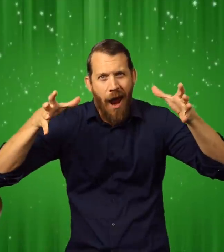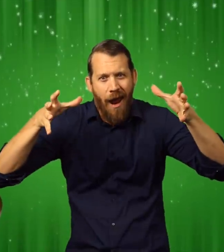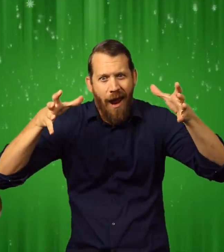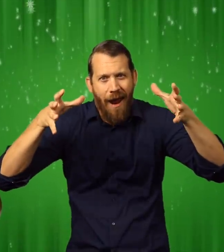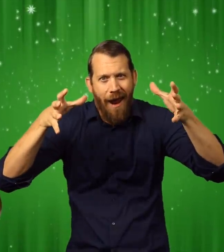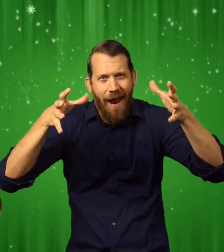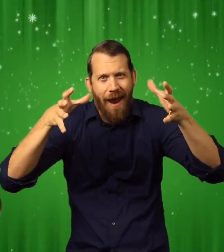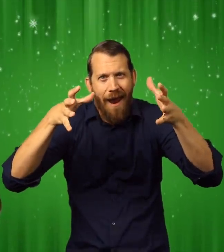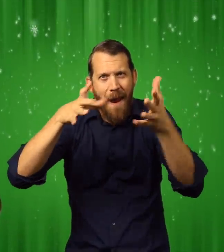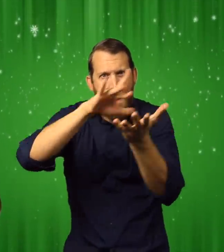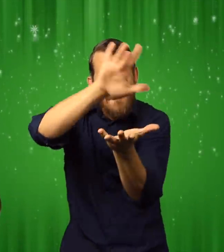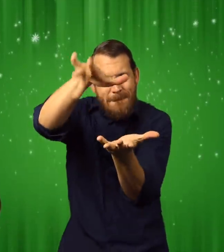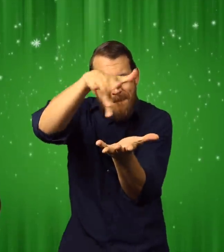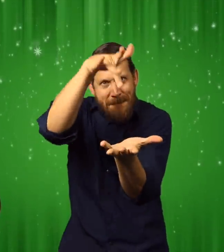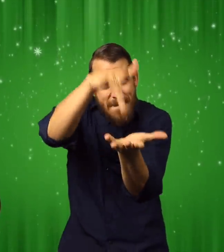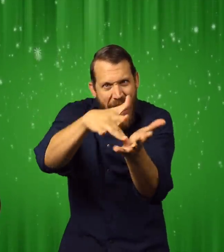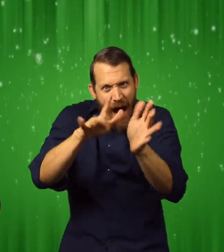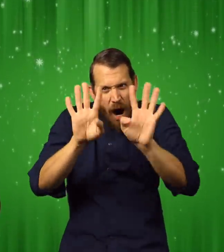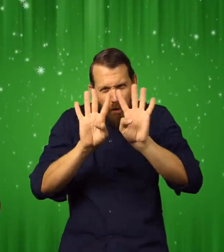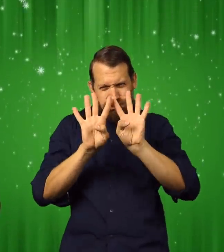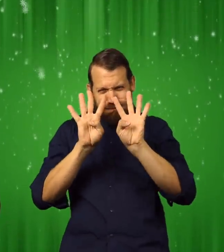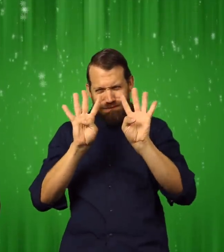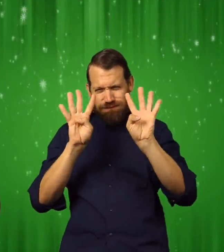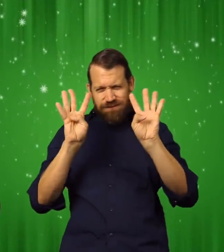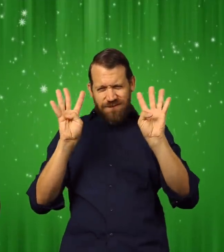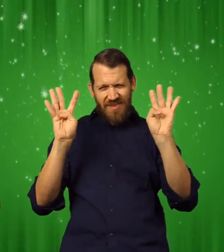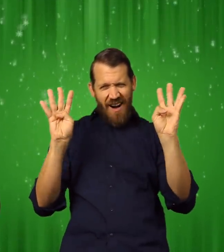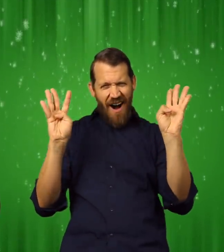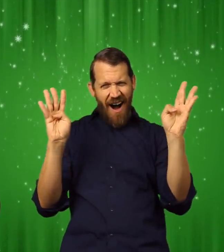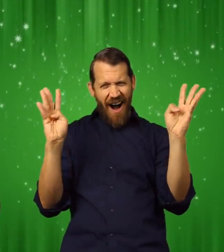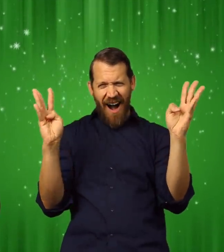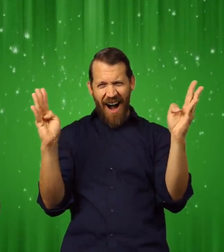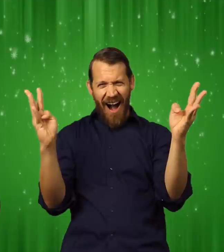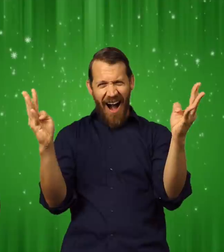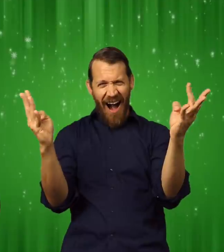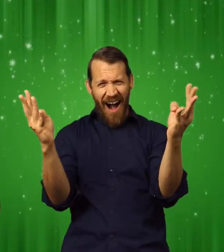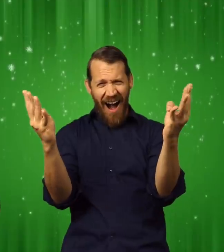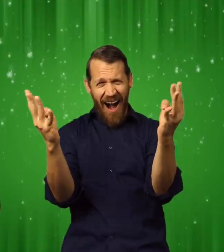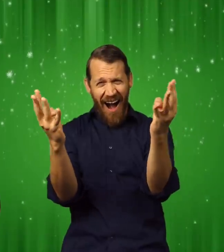We pressed through the crowd at the edge of a large open circle.